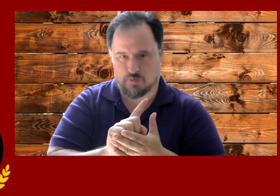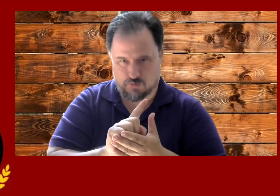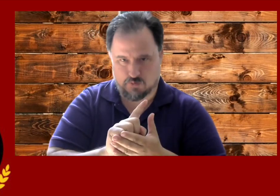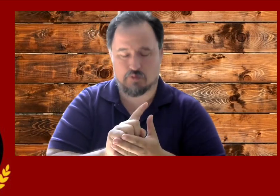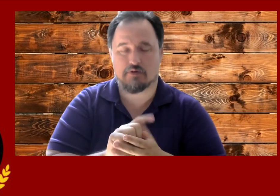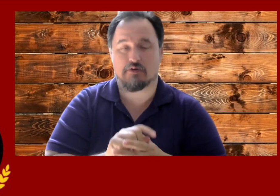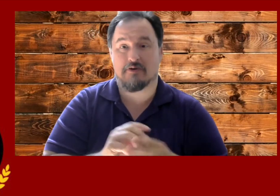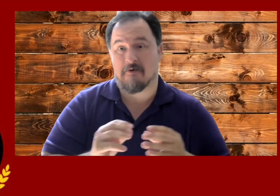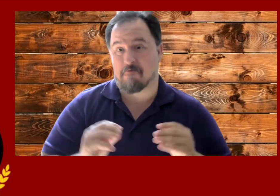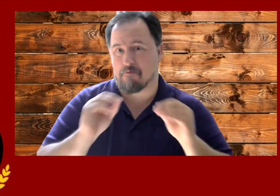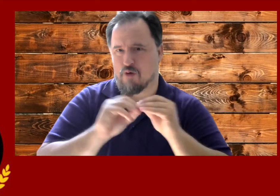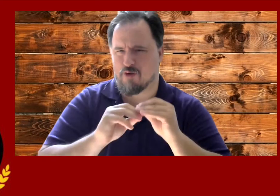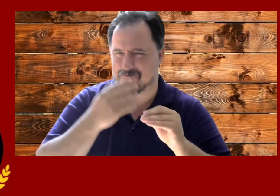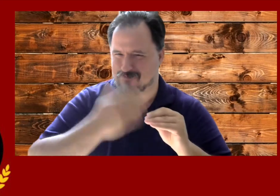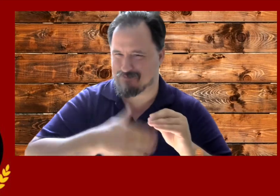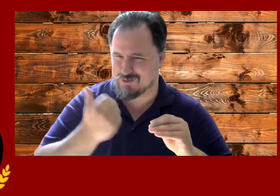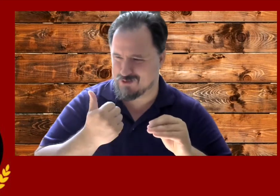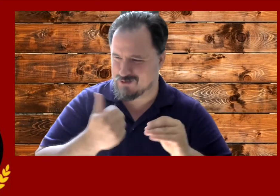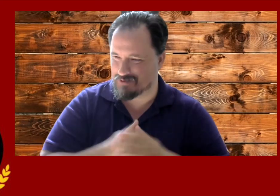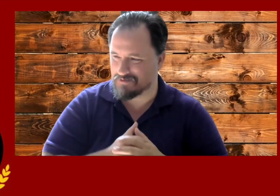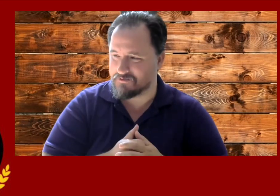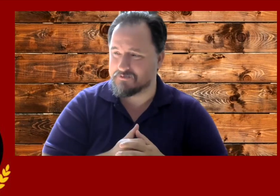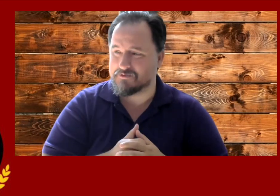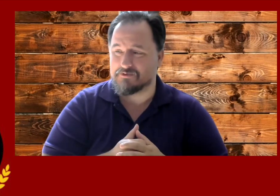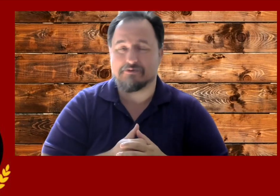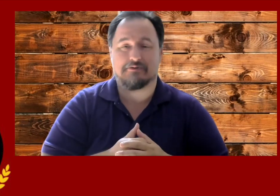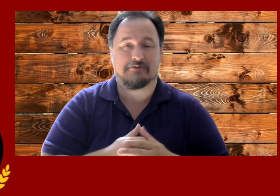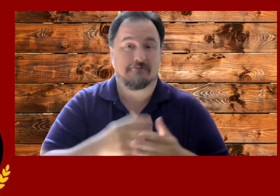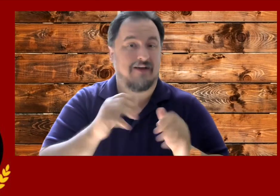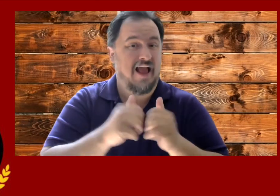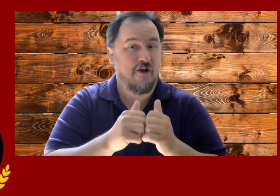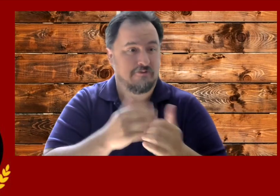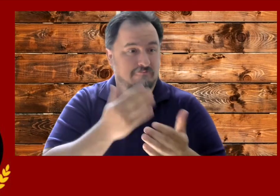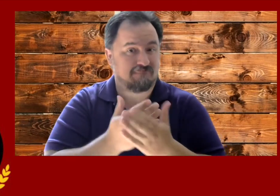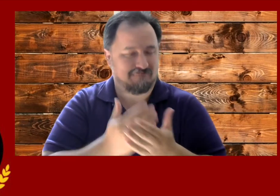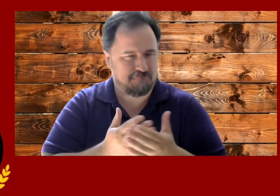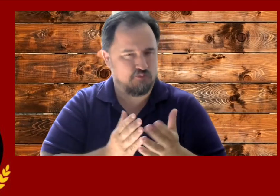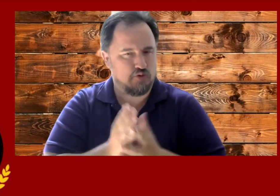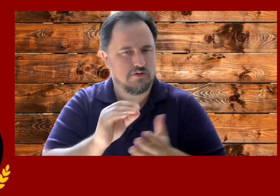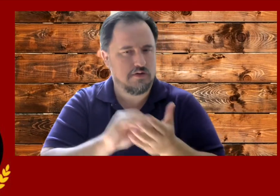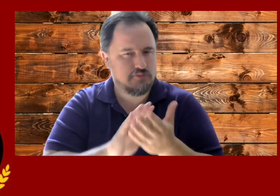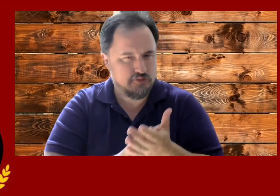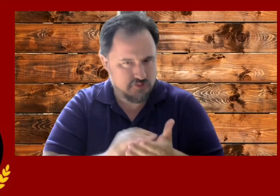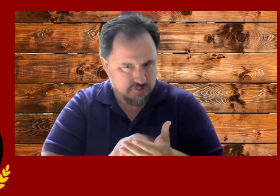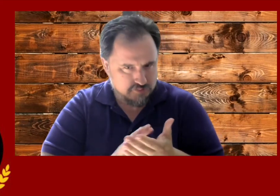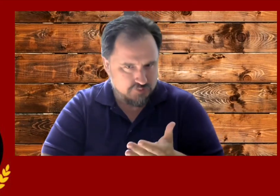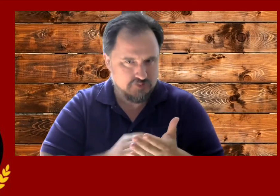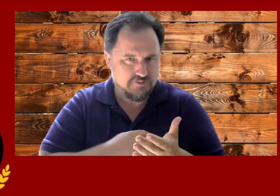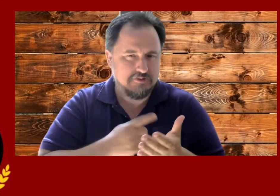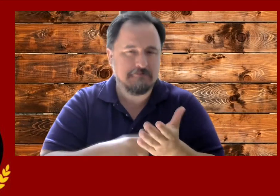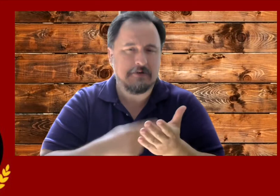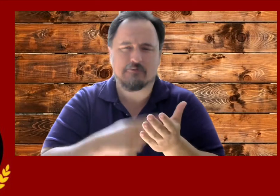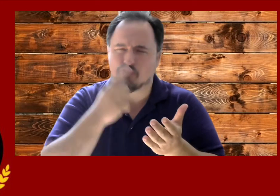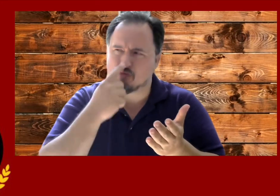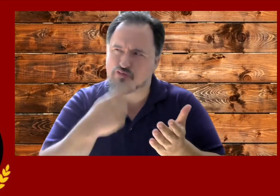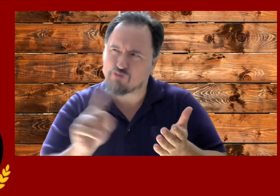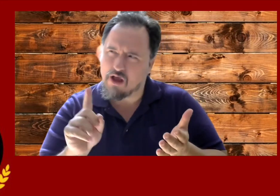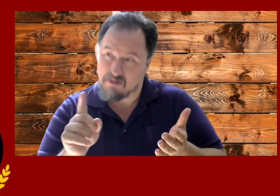Obviously the more the better. They would have to verify through documentation. And sometimes I would have to double check.